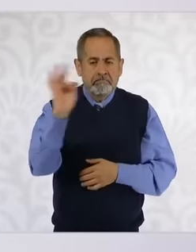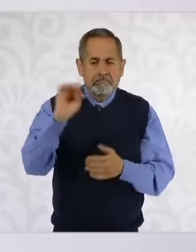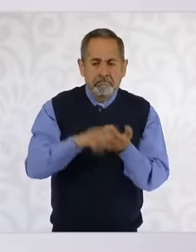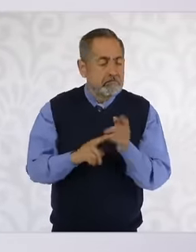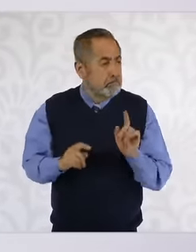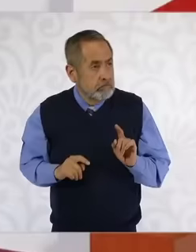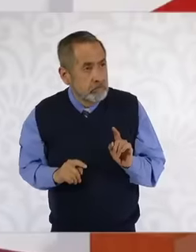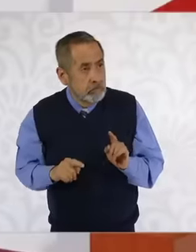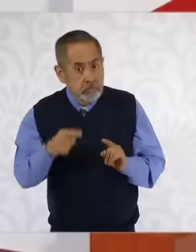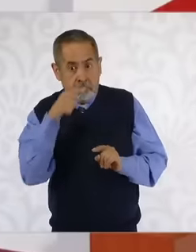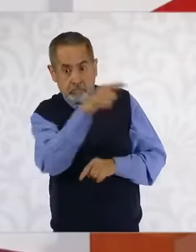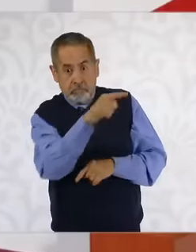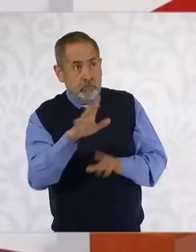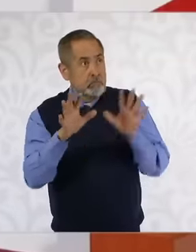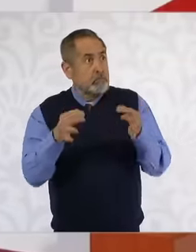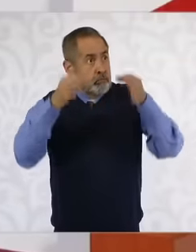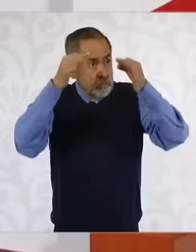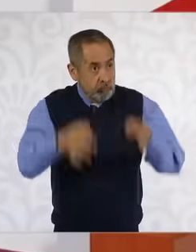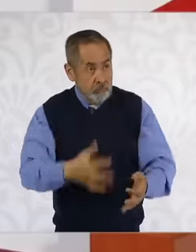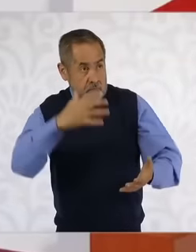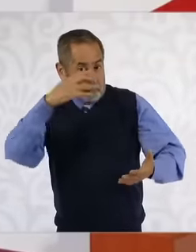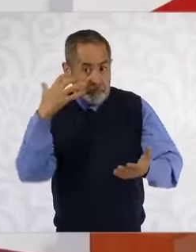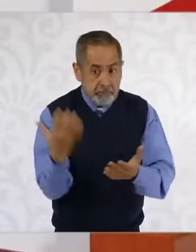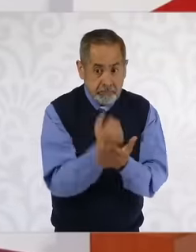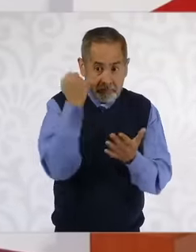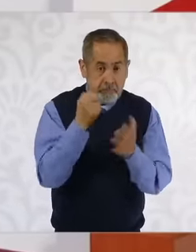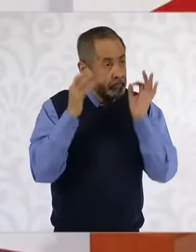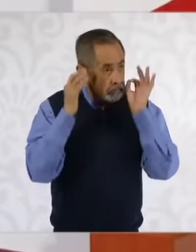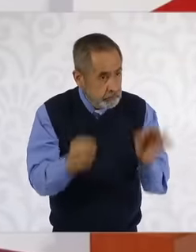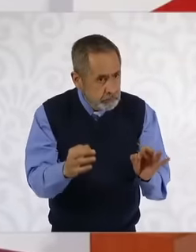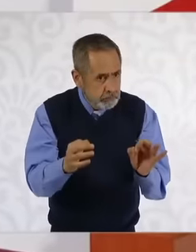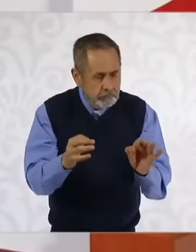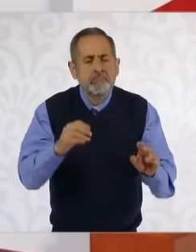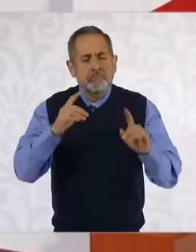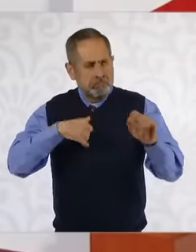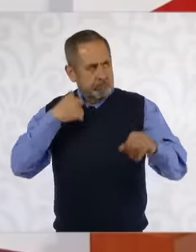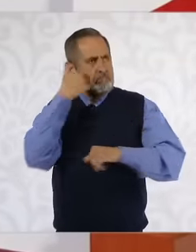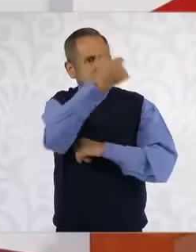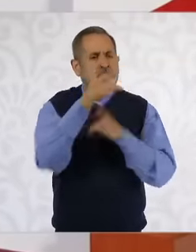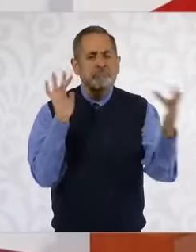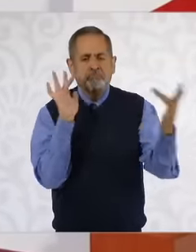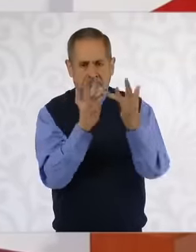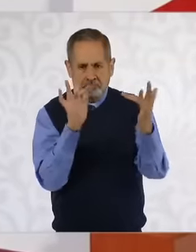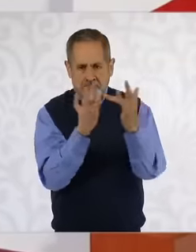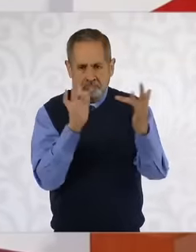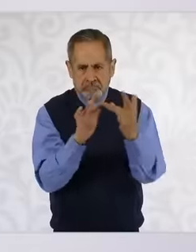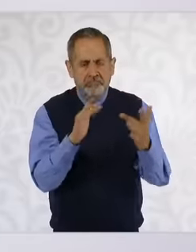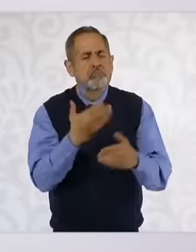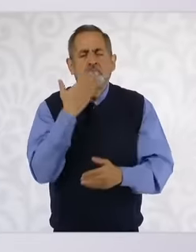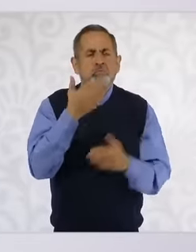El Triunfo is official, we are going to establish communication and have good relations that